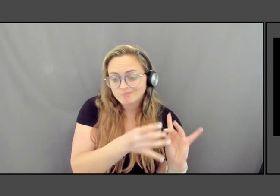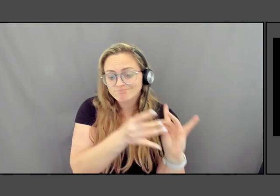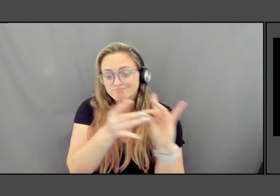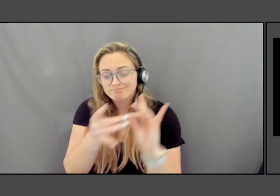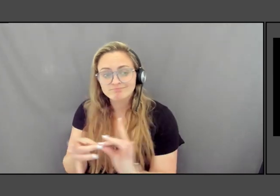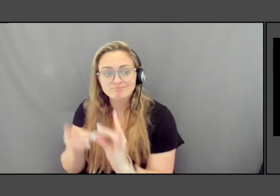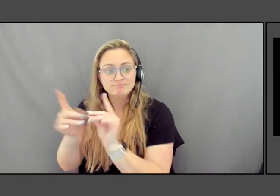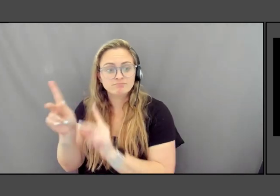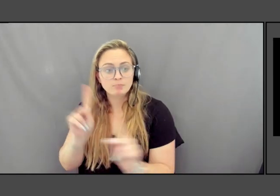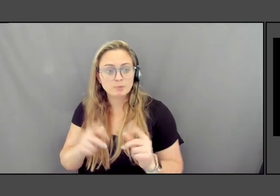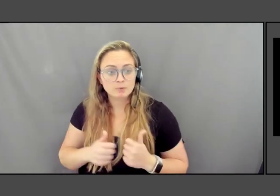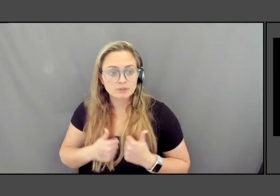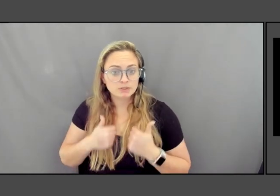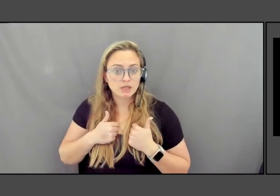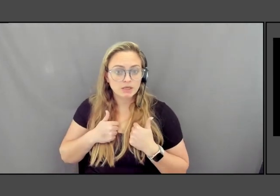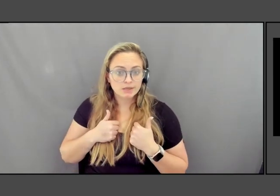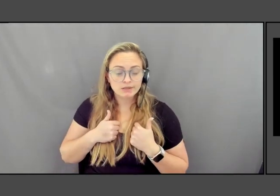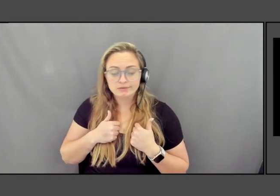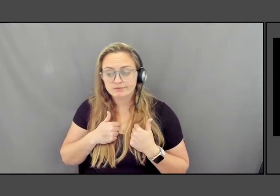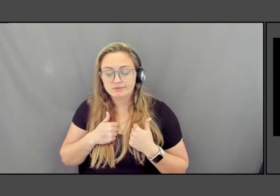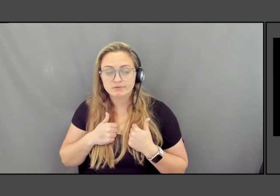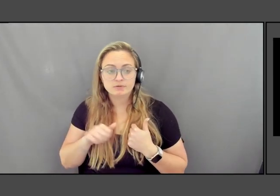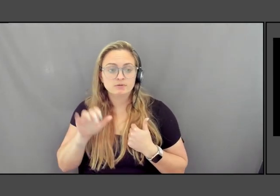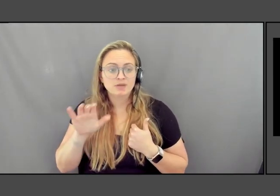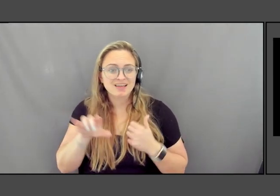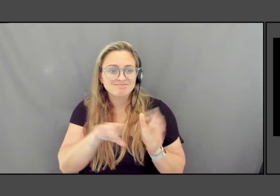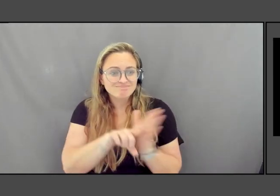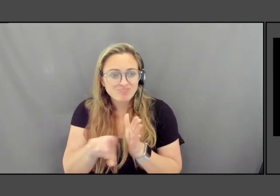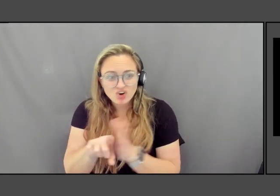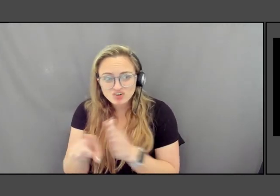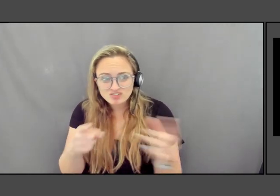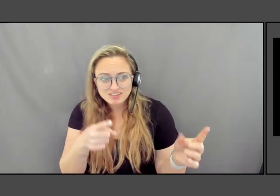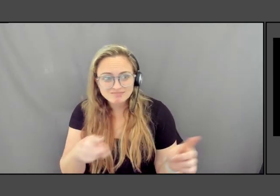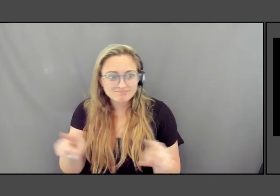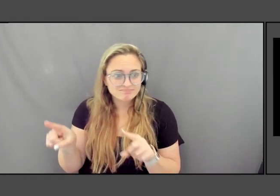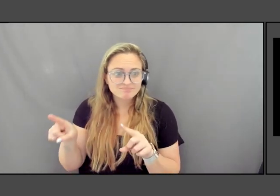and their murders actually with events that then would happen.